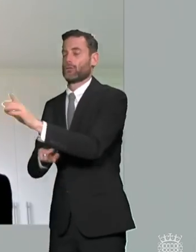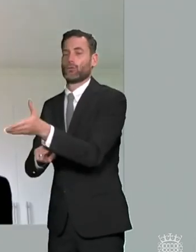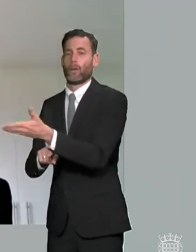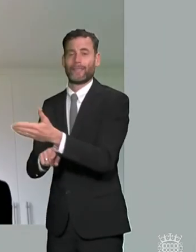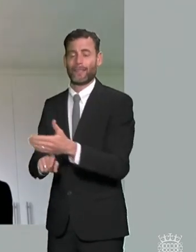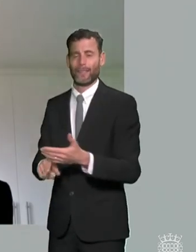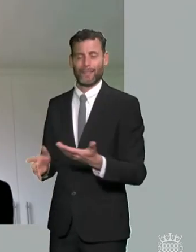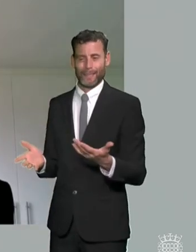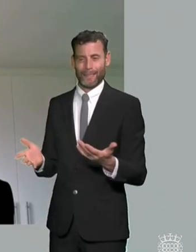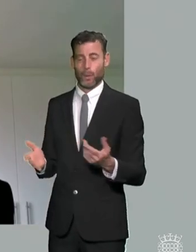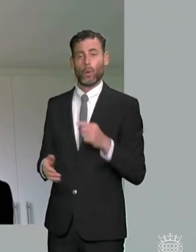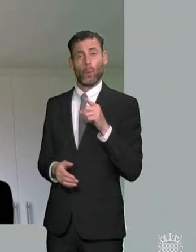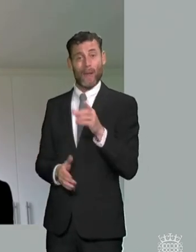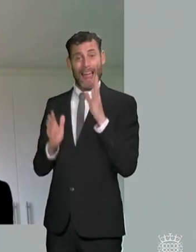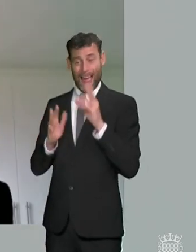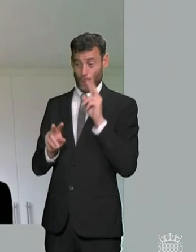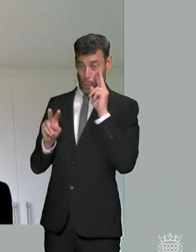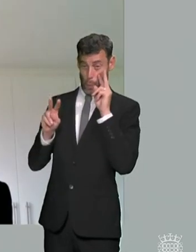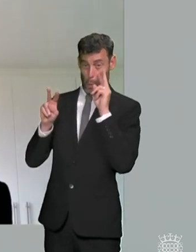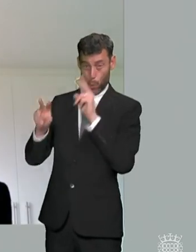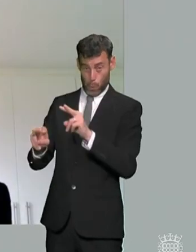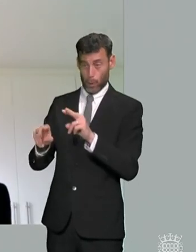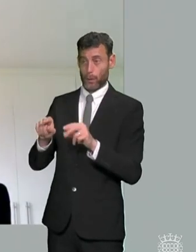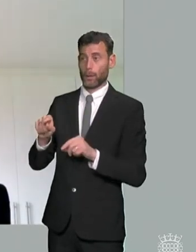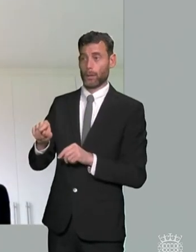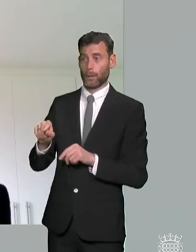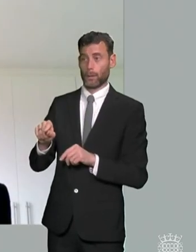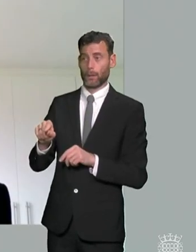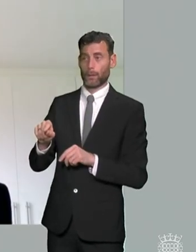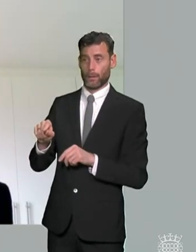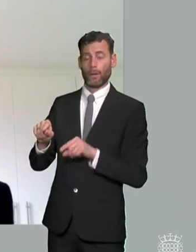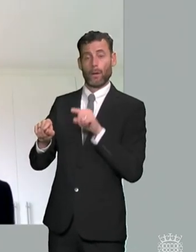so any step that reduced the local authority's discretion to think about the specific needs